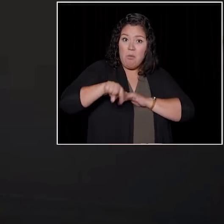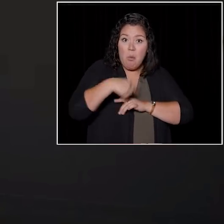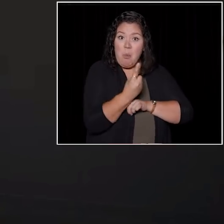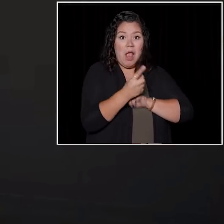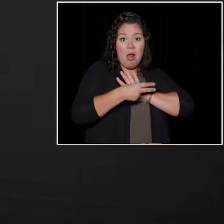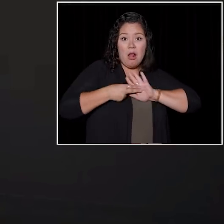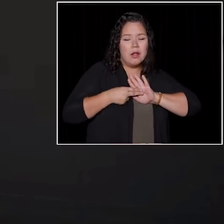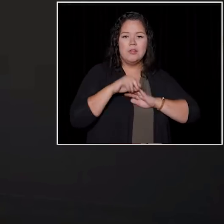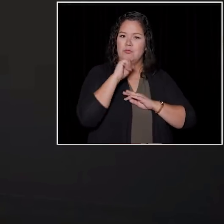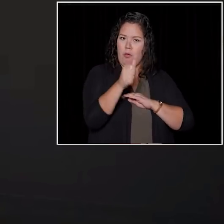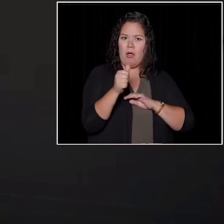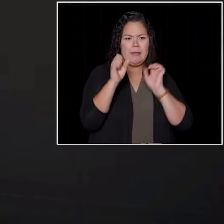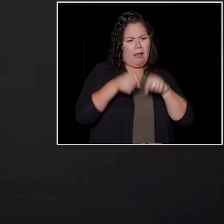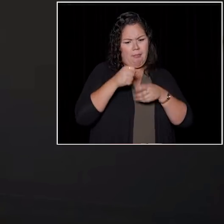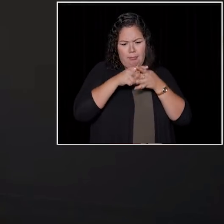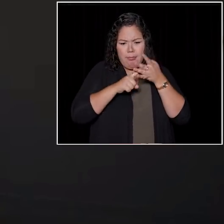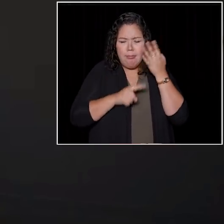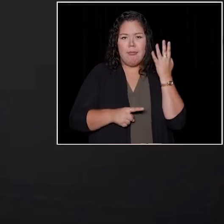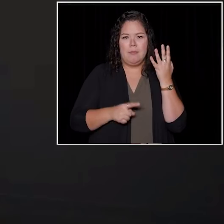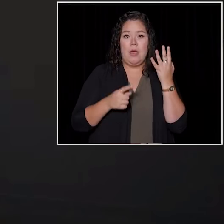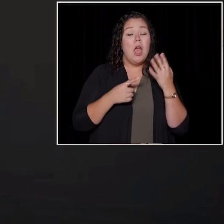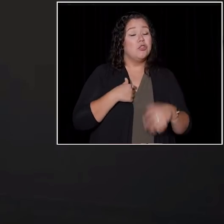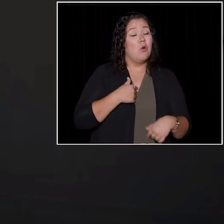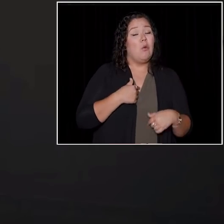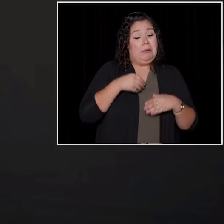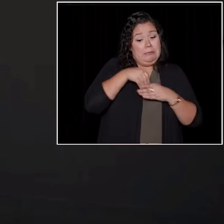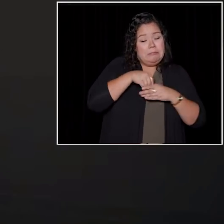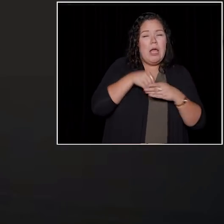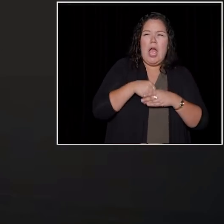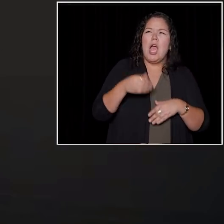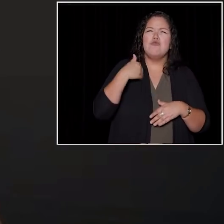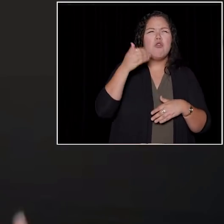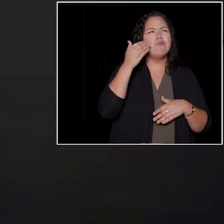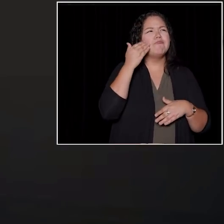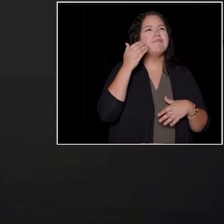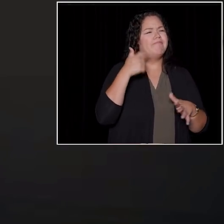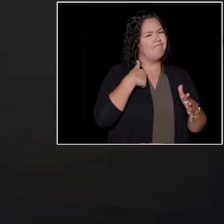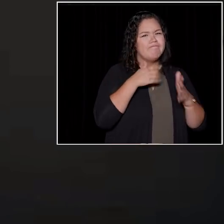So, I knew that I had a great passion for the world of human rights.